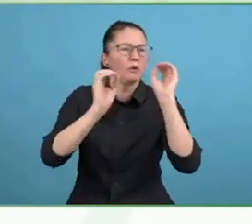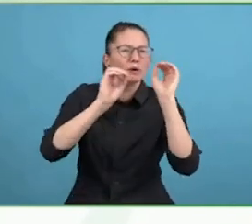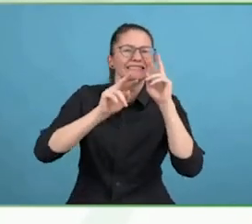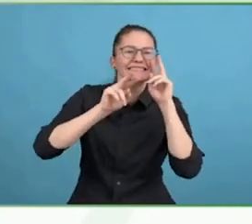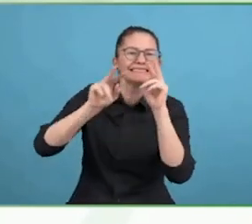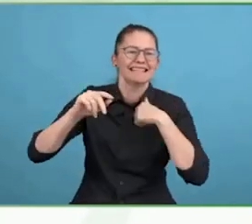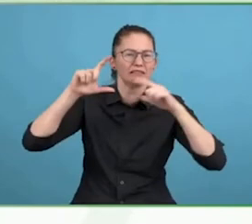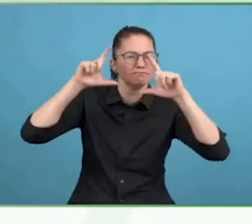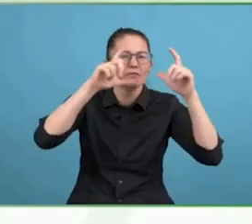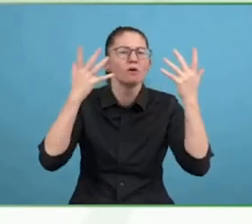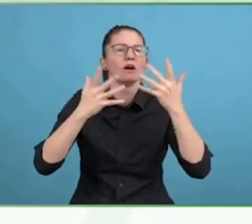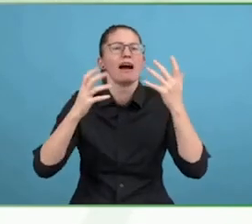you can't do but focus on what you can.